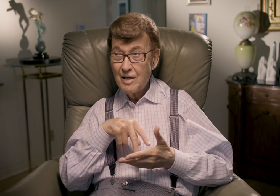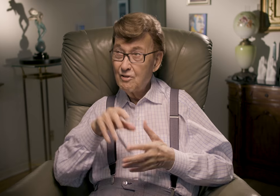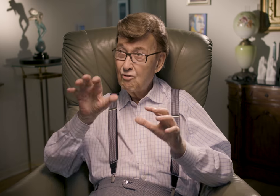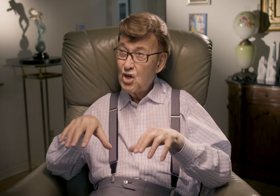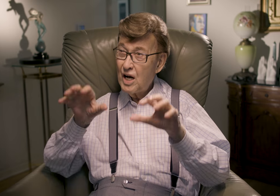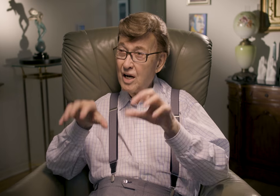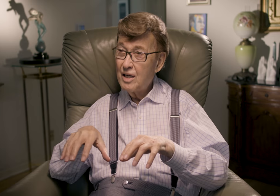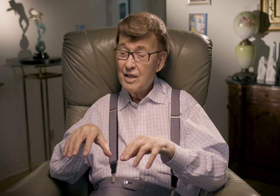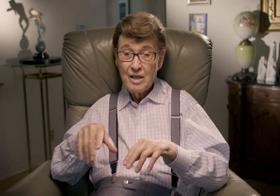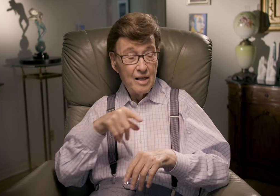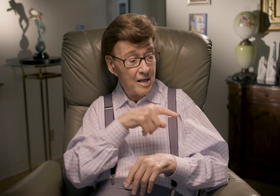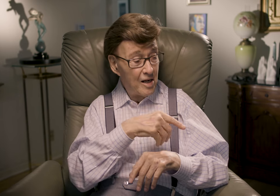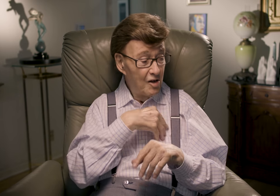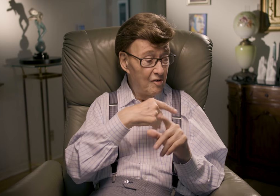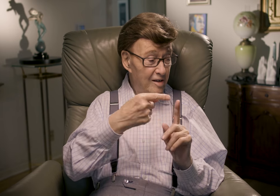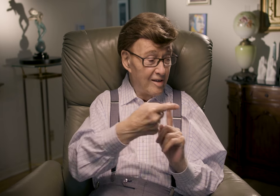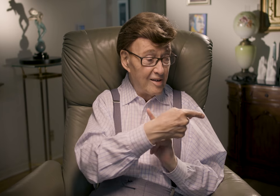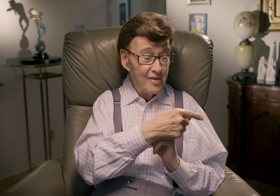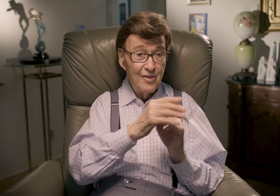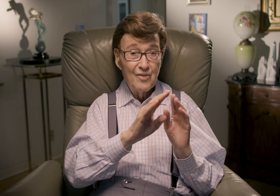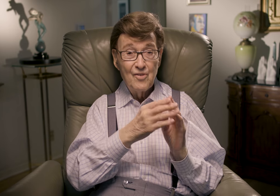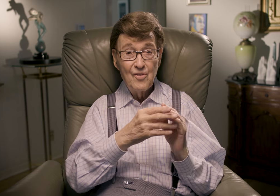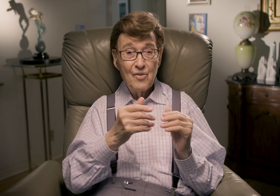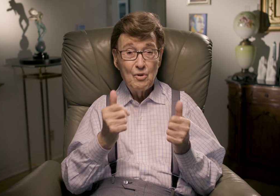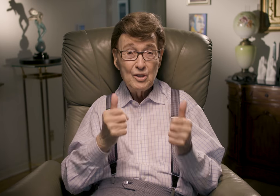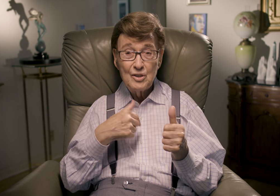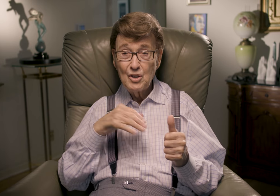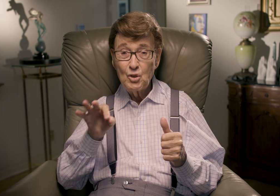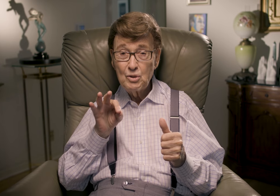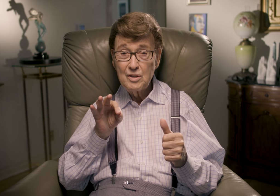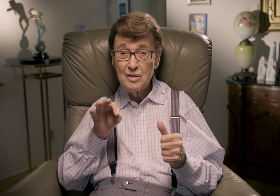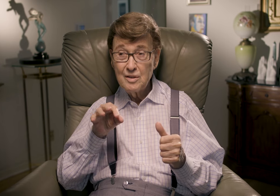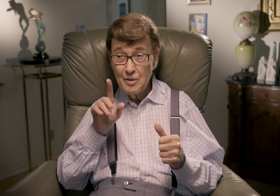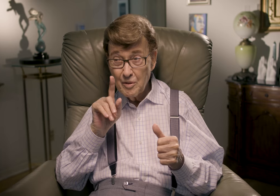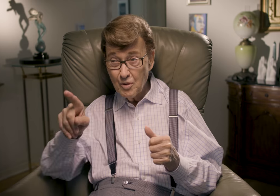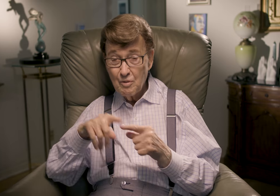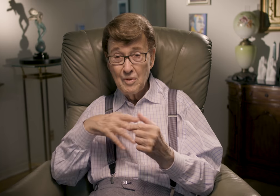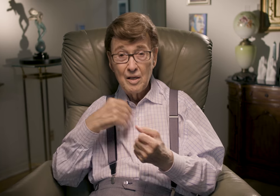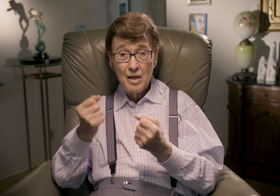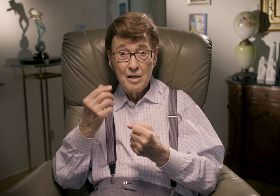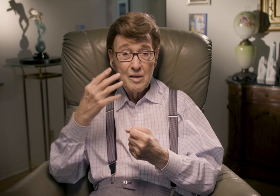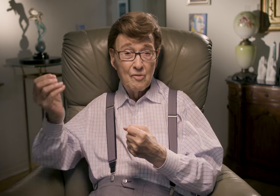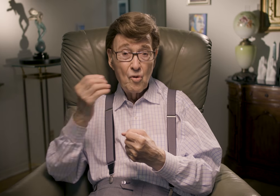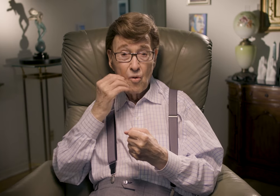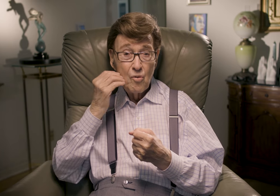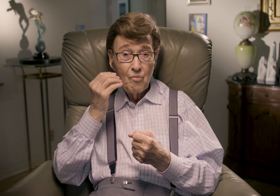I stood before the rain. And beside me, the alley to the backstage door. Which do I choose? Do I go to the car and go home?